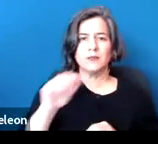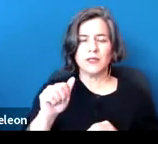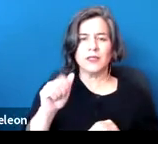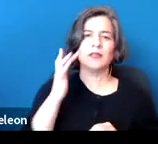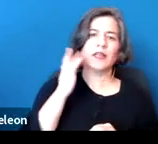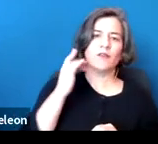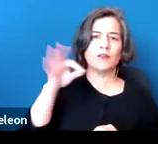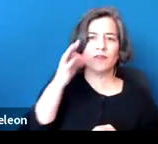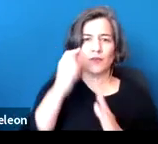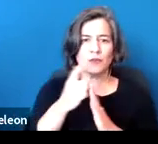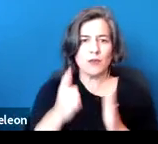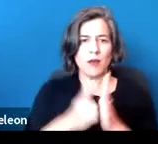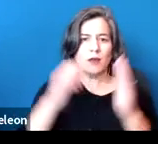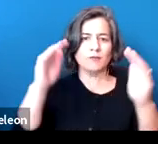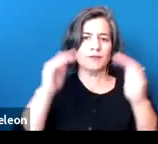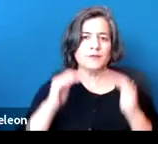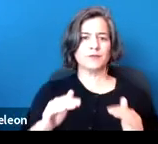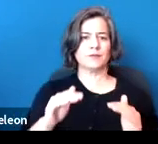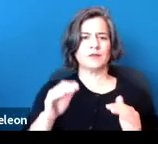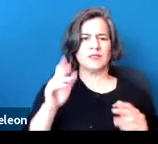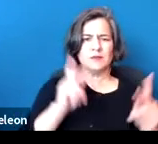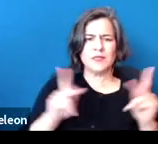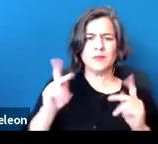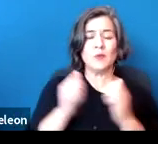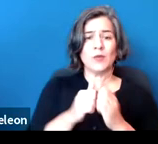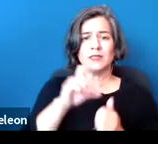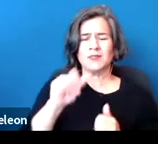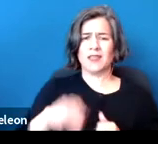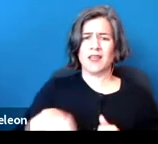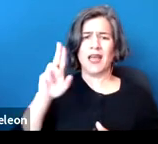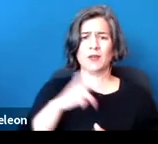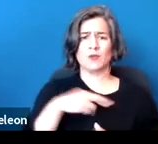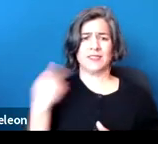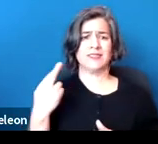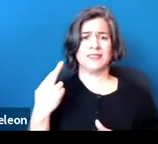issues related to people with disabilities who are at high risk for serious outcomes